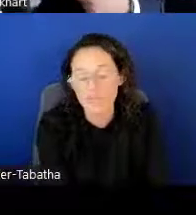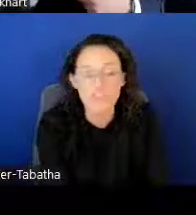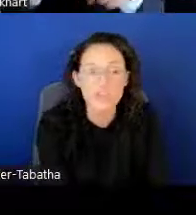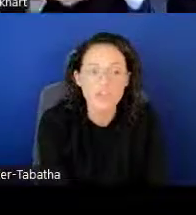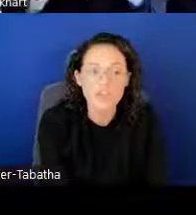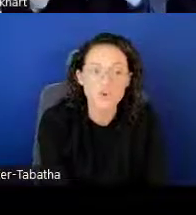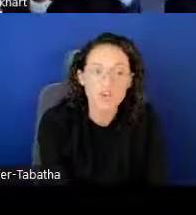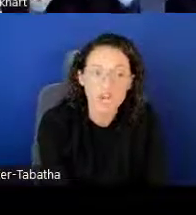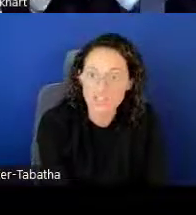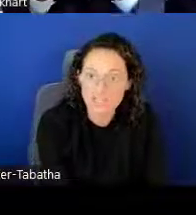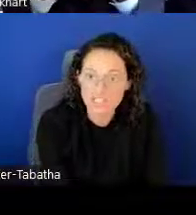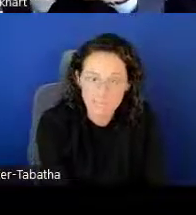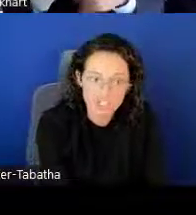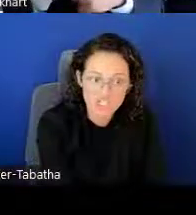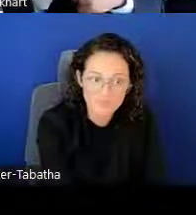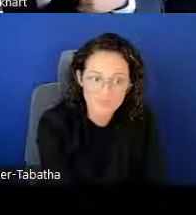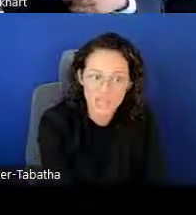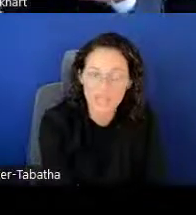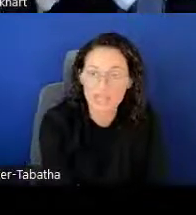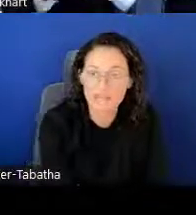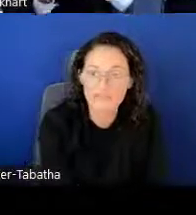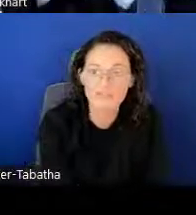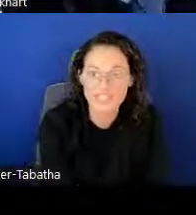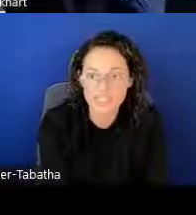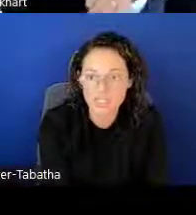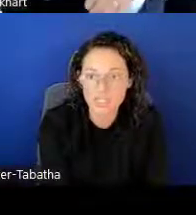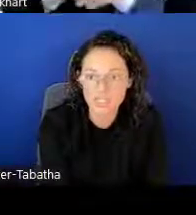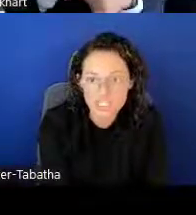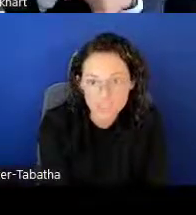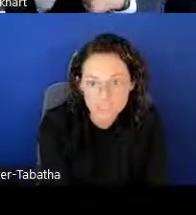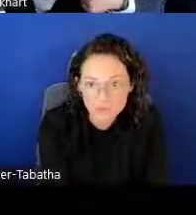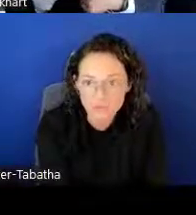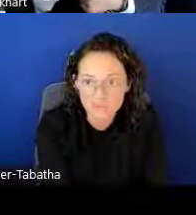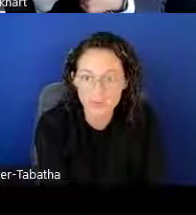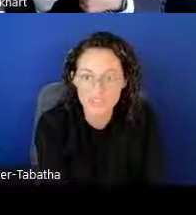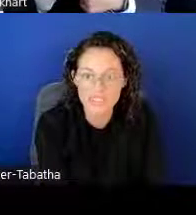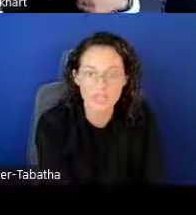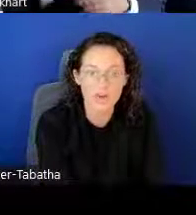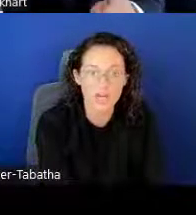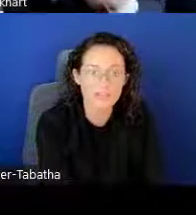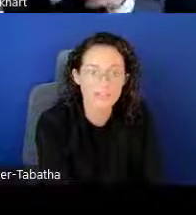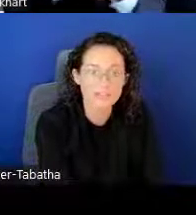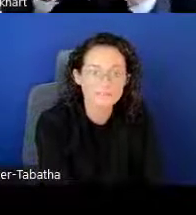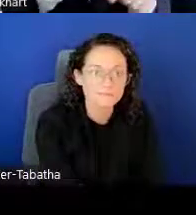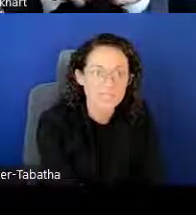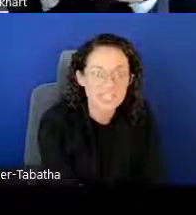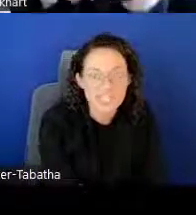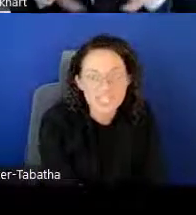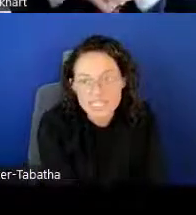The other two, Contraception and Infertility Research will be focused on conditions